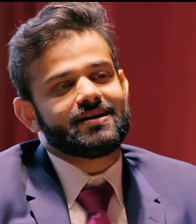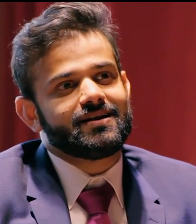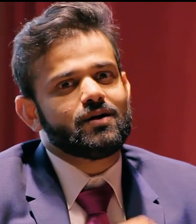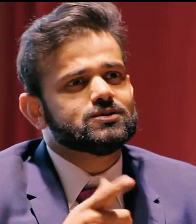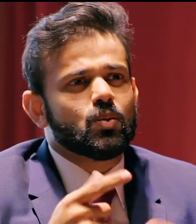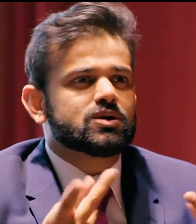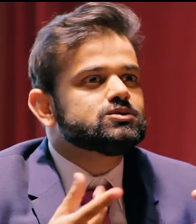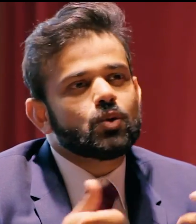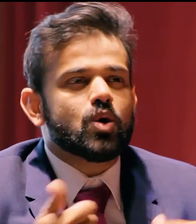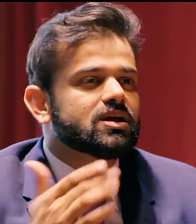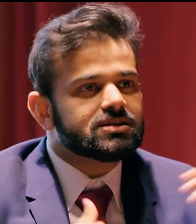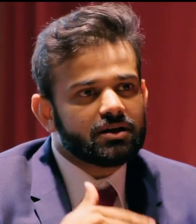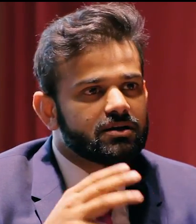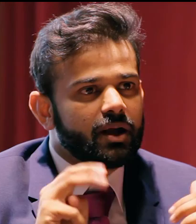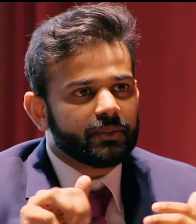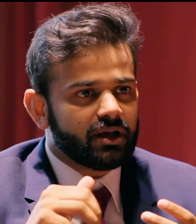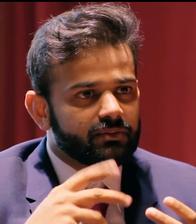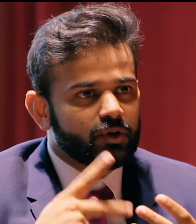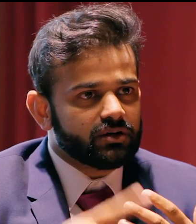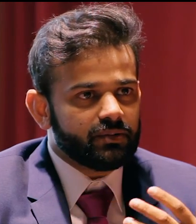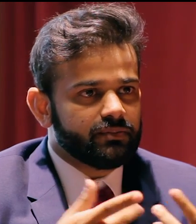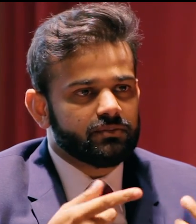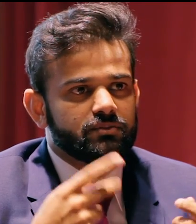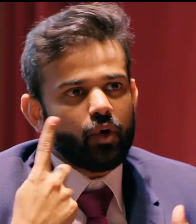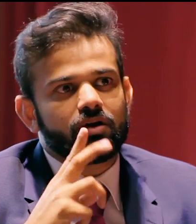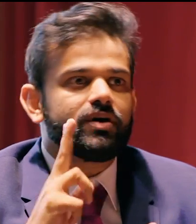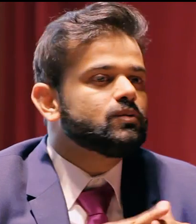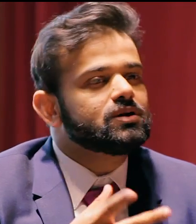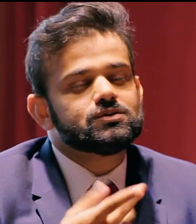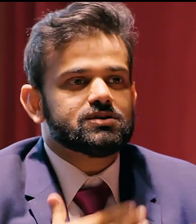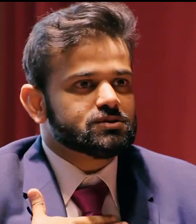that you're gonna be facing through the years. So other than the MBA program,